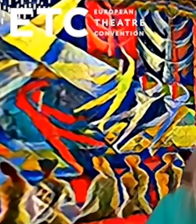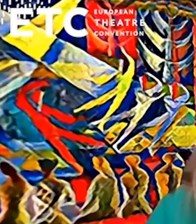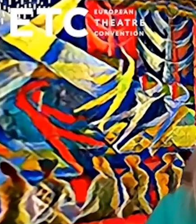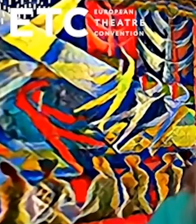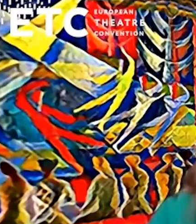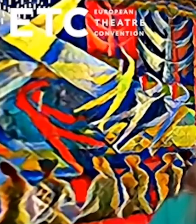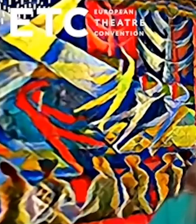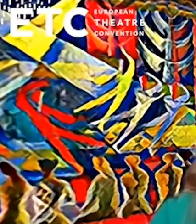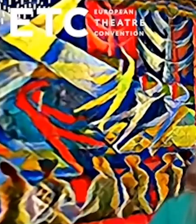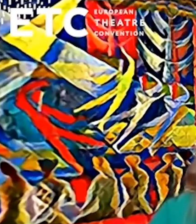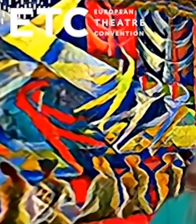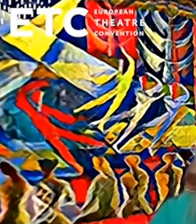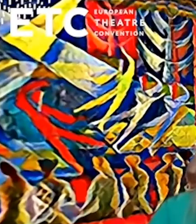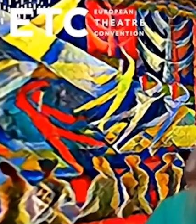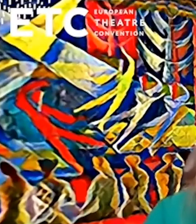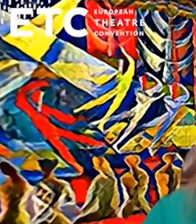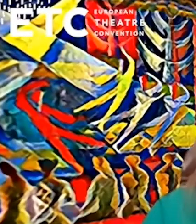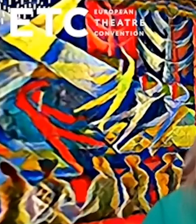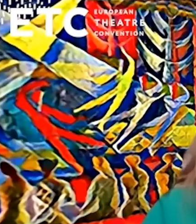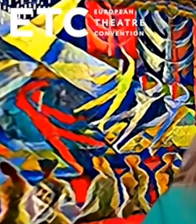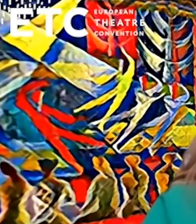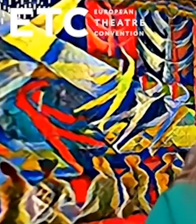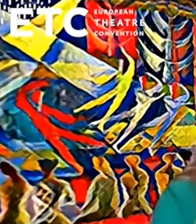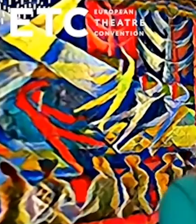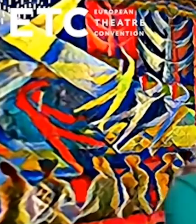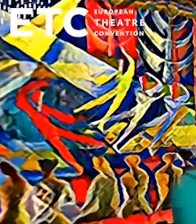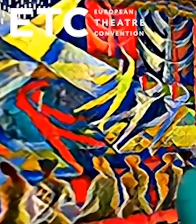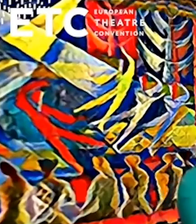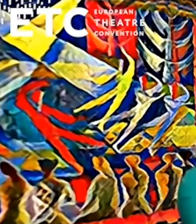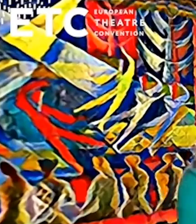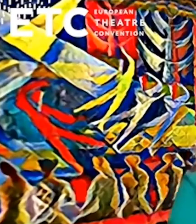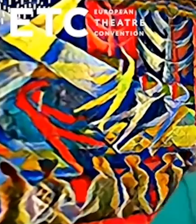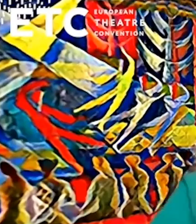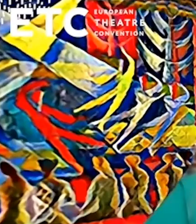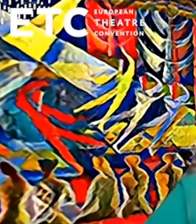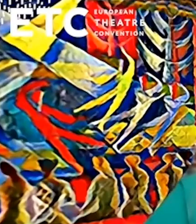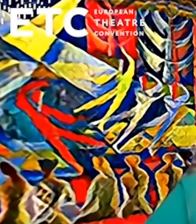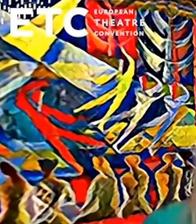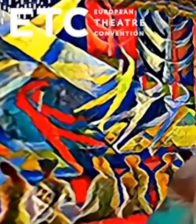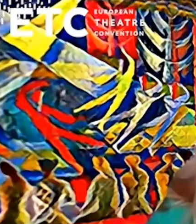in our upcoming talks and debates. And last but not least, I wanted to say thank you